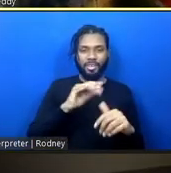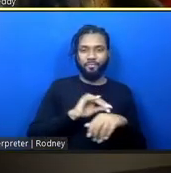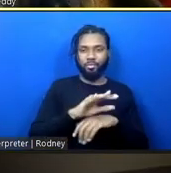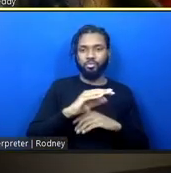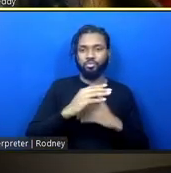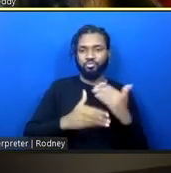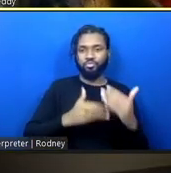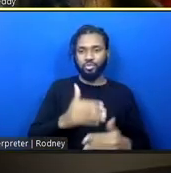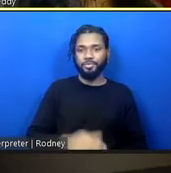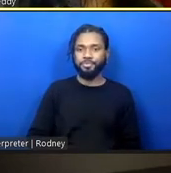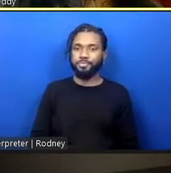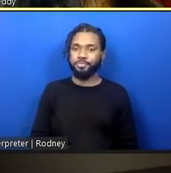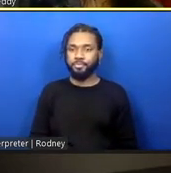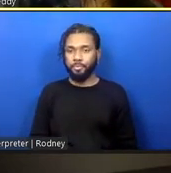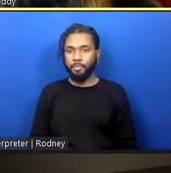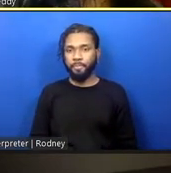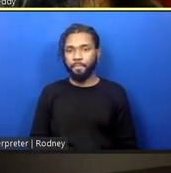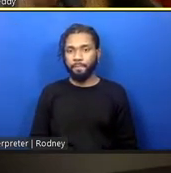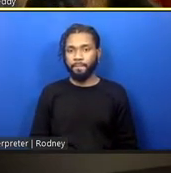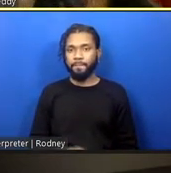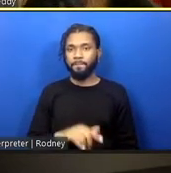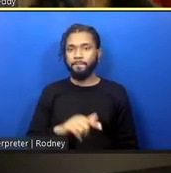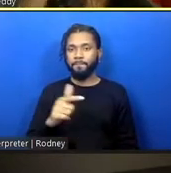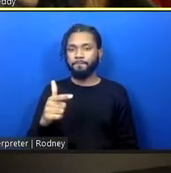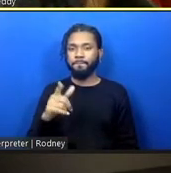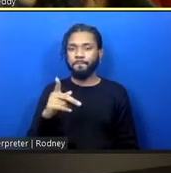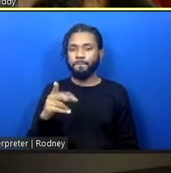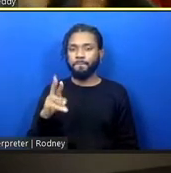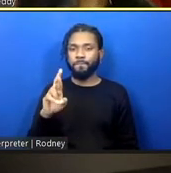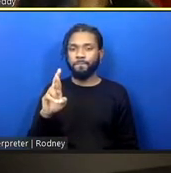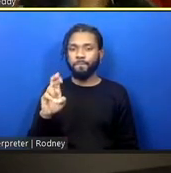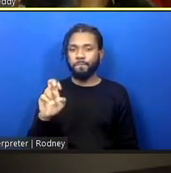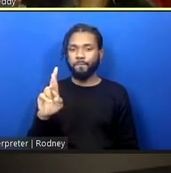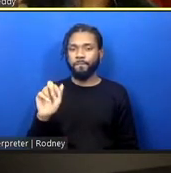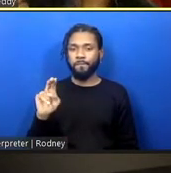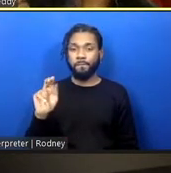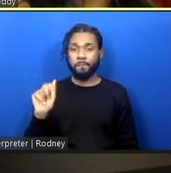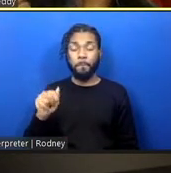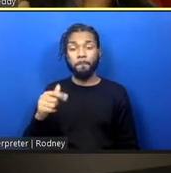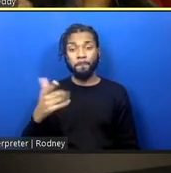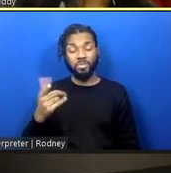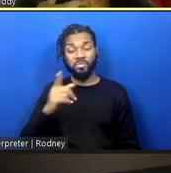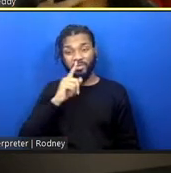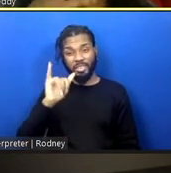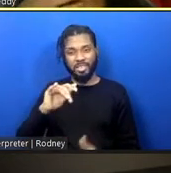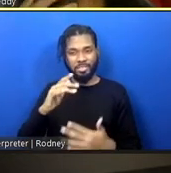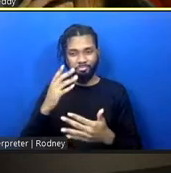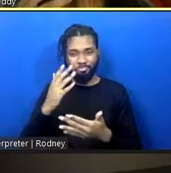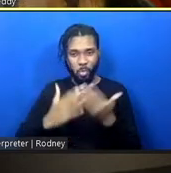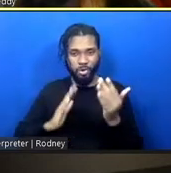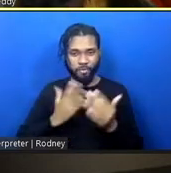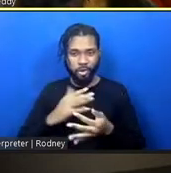I mean, that's... part of the thing that we're talking about, is how do we move from thinking